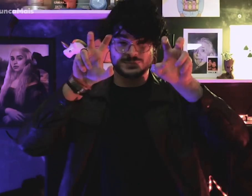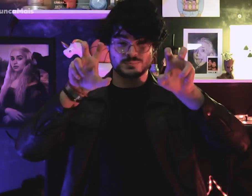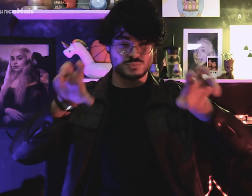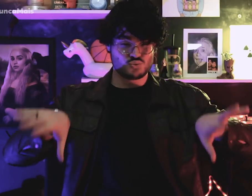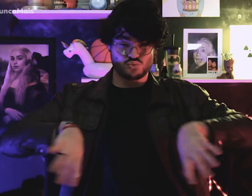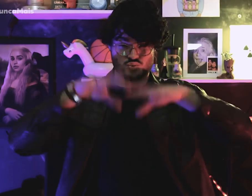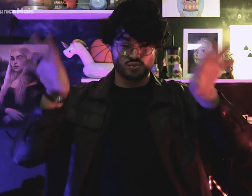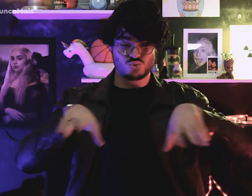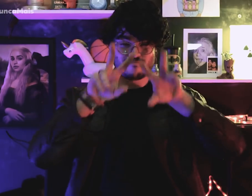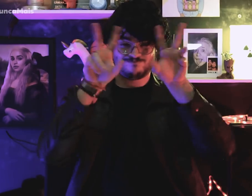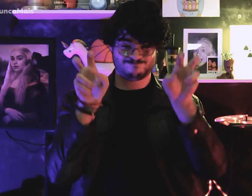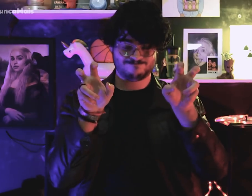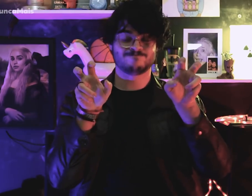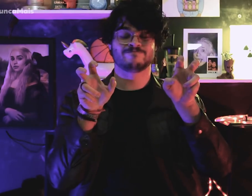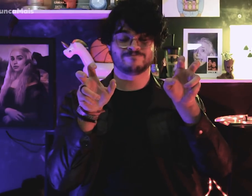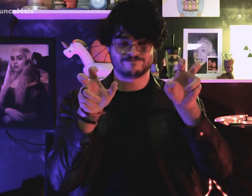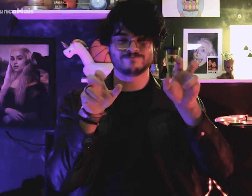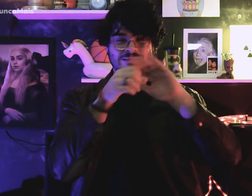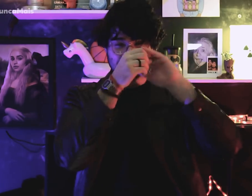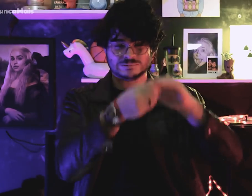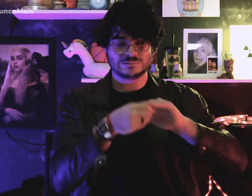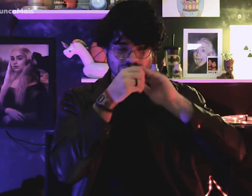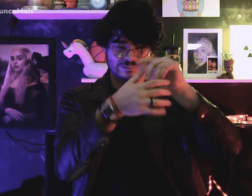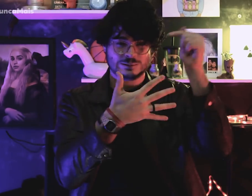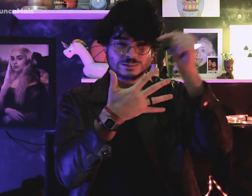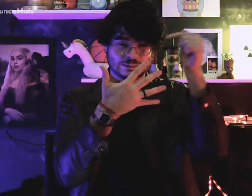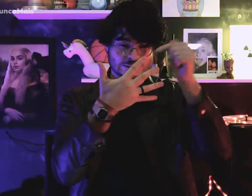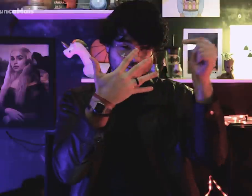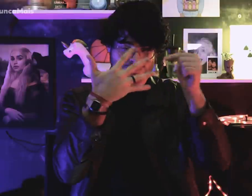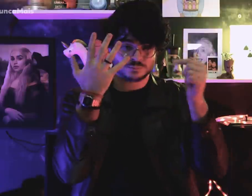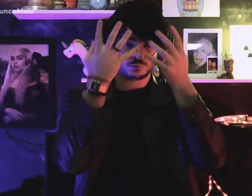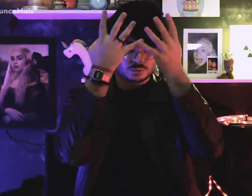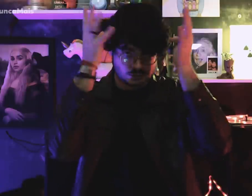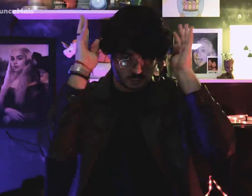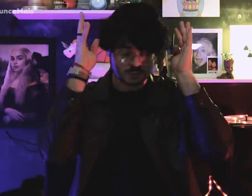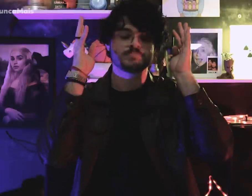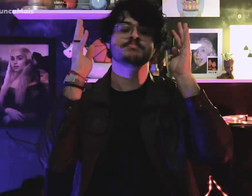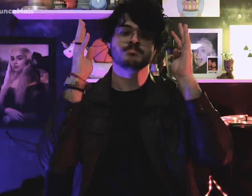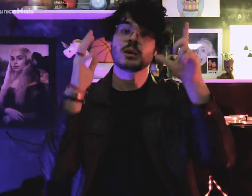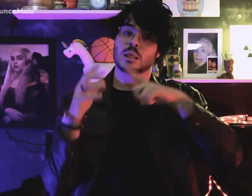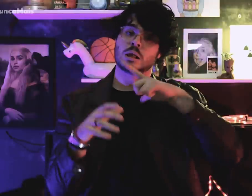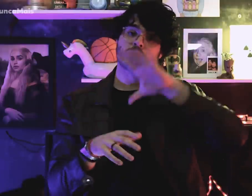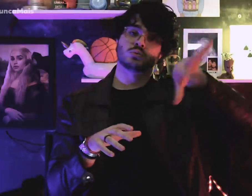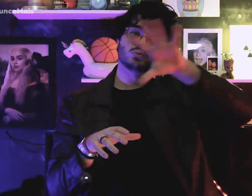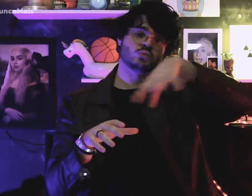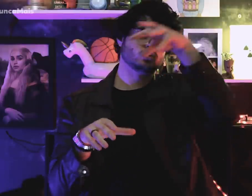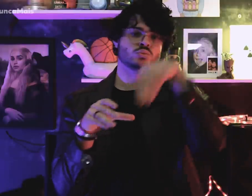All of this has been revealed